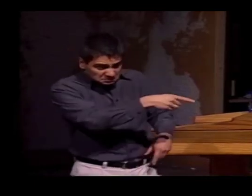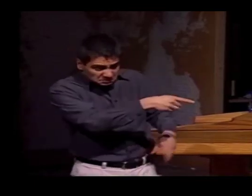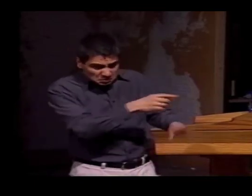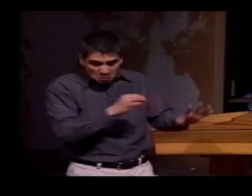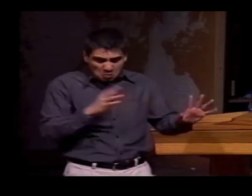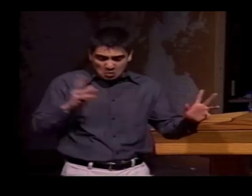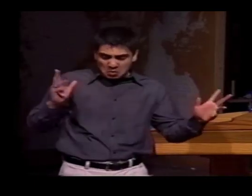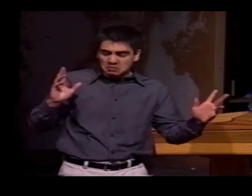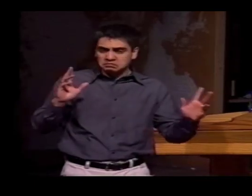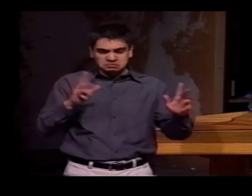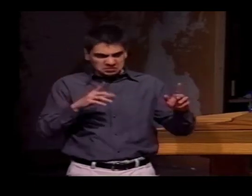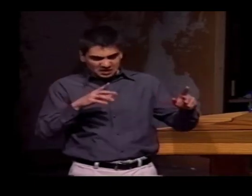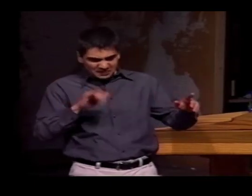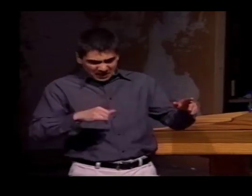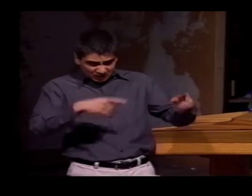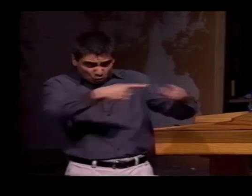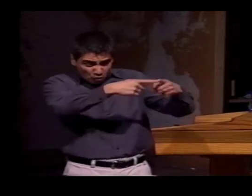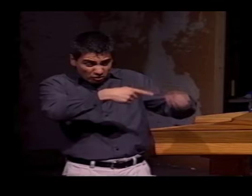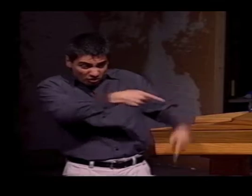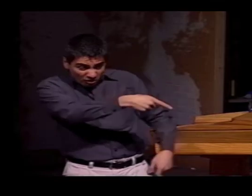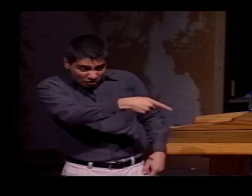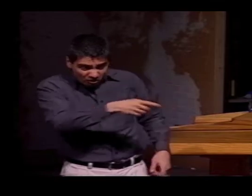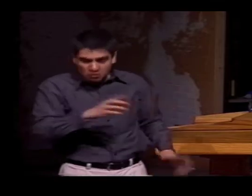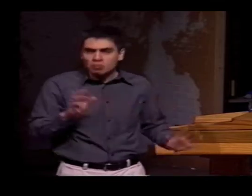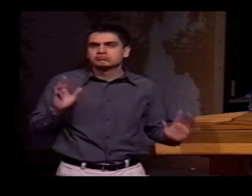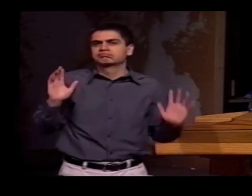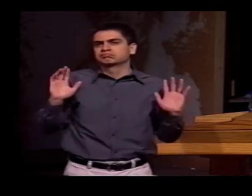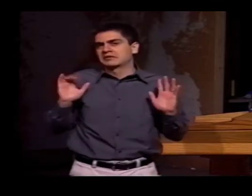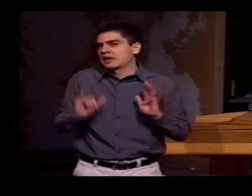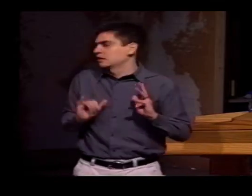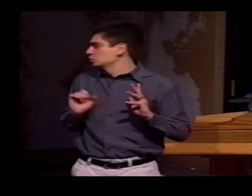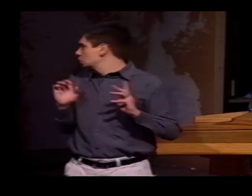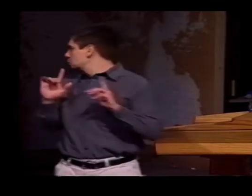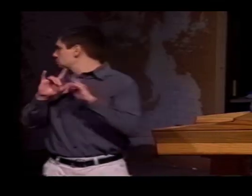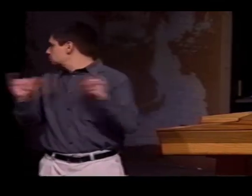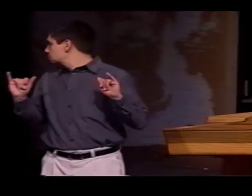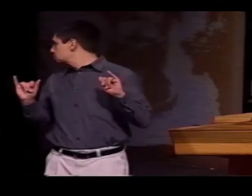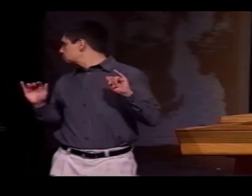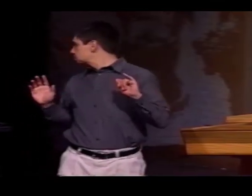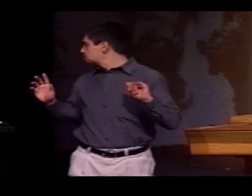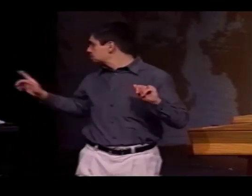FOR EXAMPLE, "THE STORE IS OVER THERE" OR "IN A CORNER OVER THERE," AND THEN IT'S HELD IN SPACE.